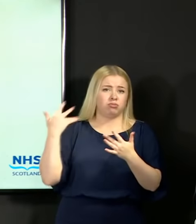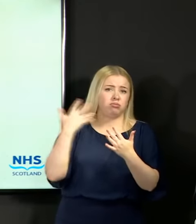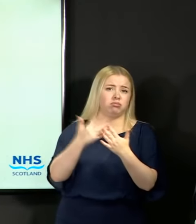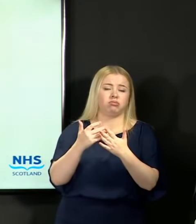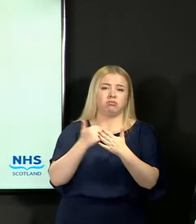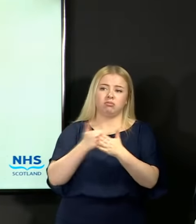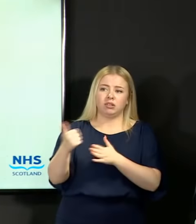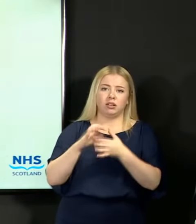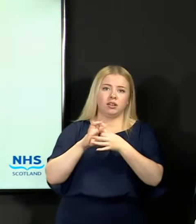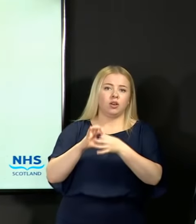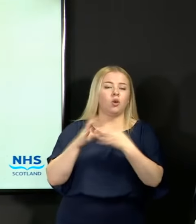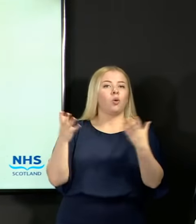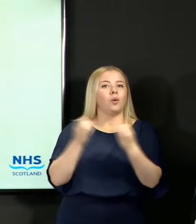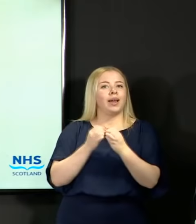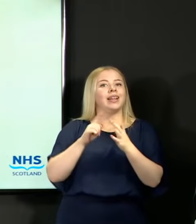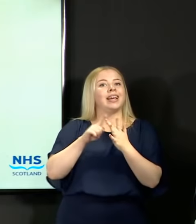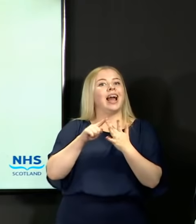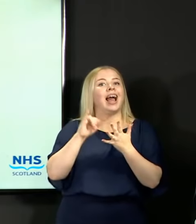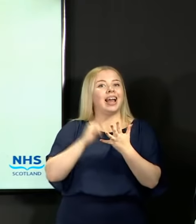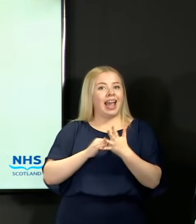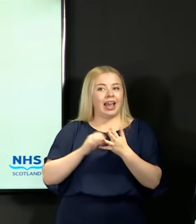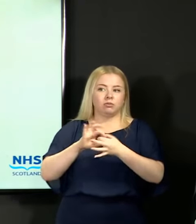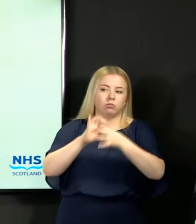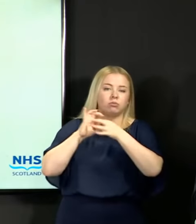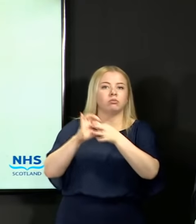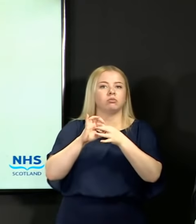with the EIS to address these questions.